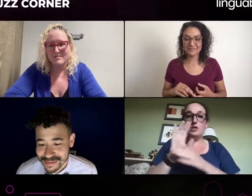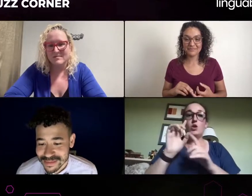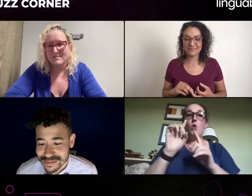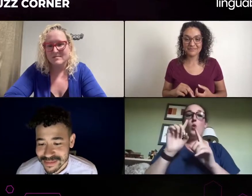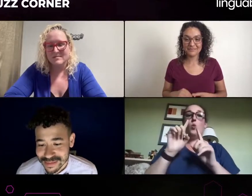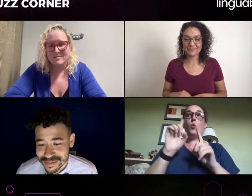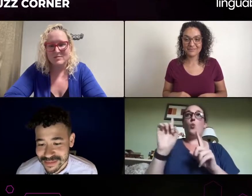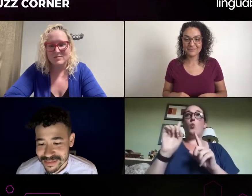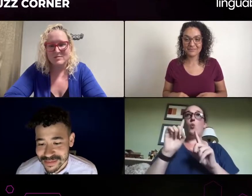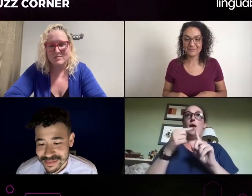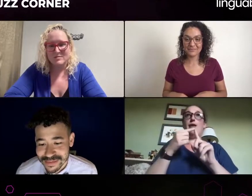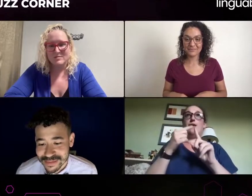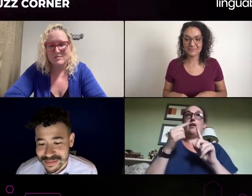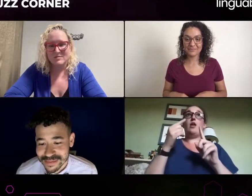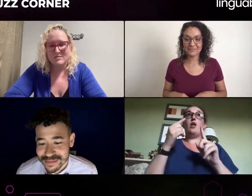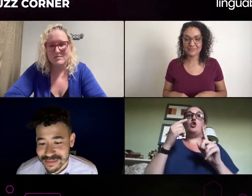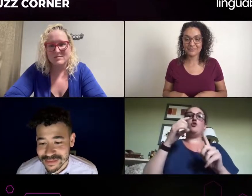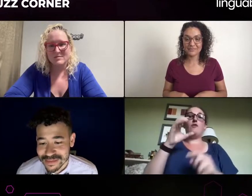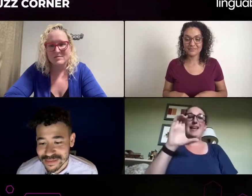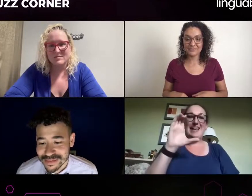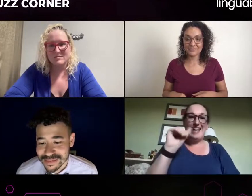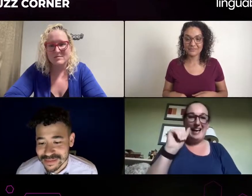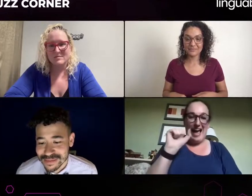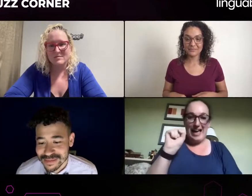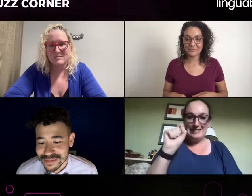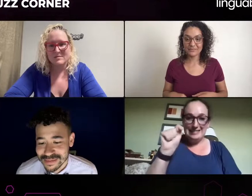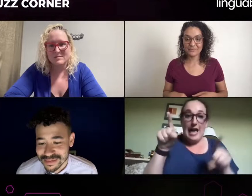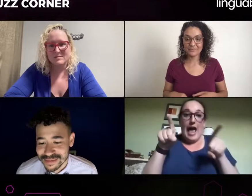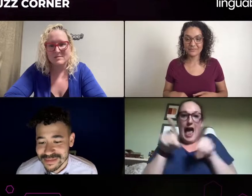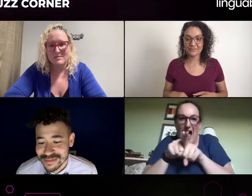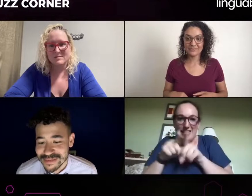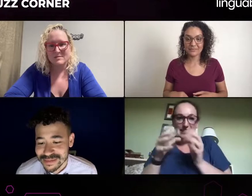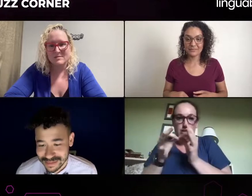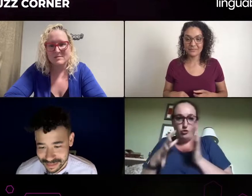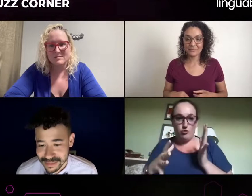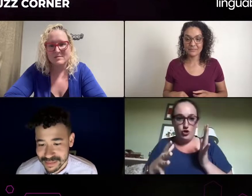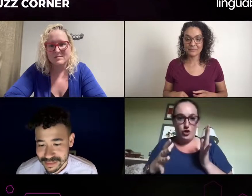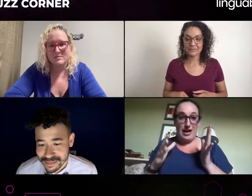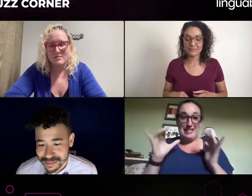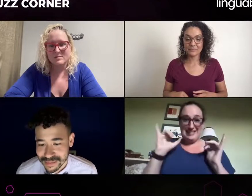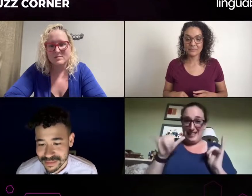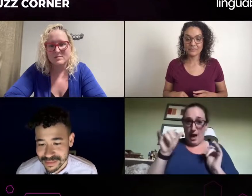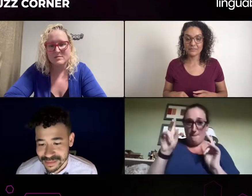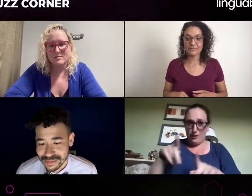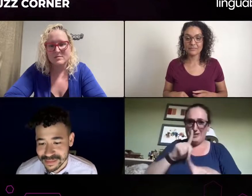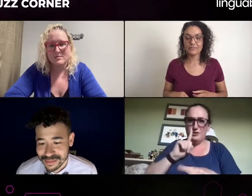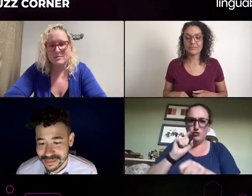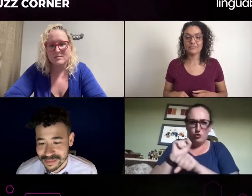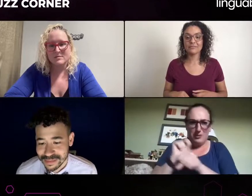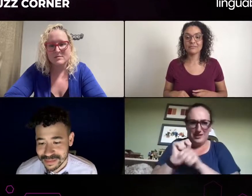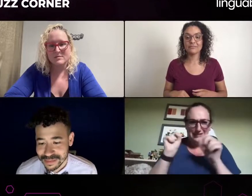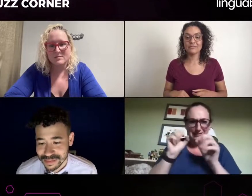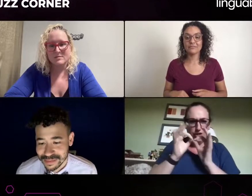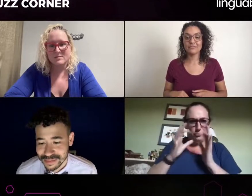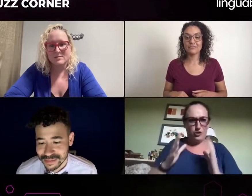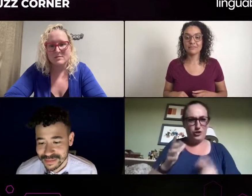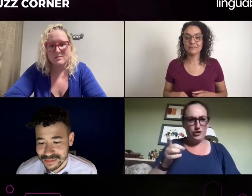Rachel Burns, I believe, is asking. She says, "Do you feel that there is a national shortage of theater interpreters?"